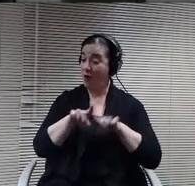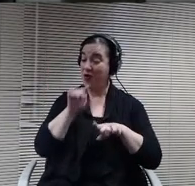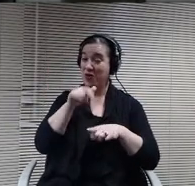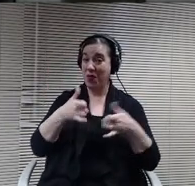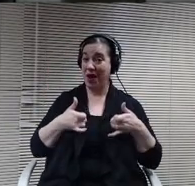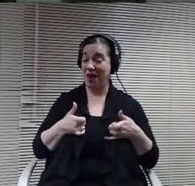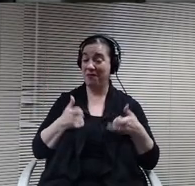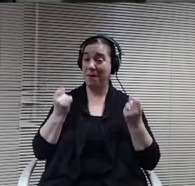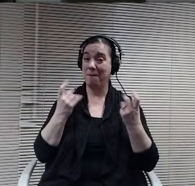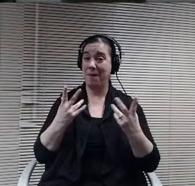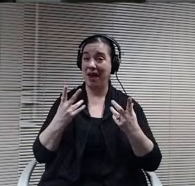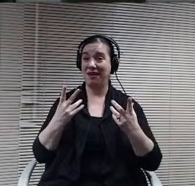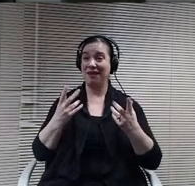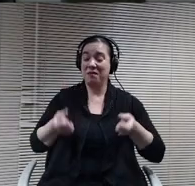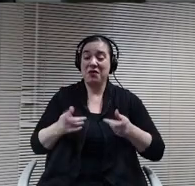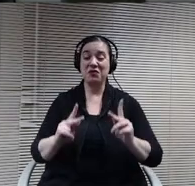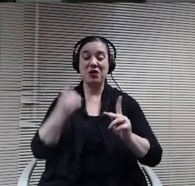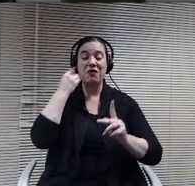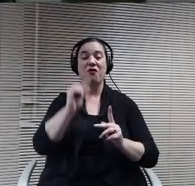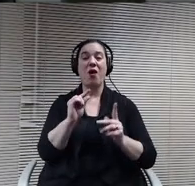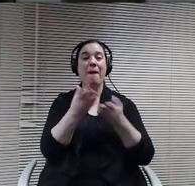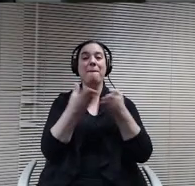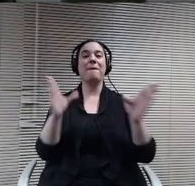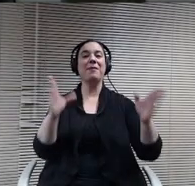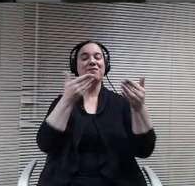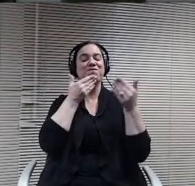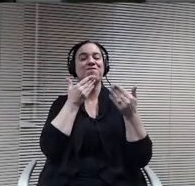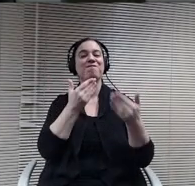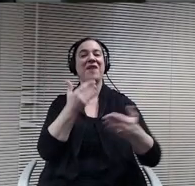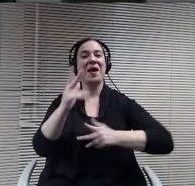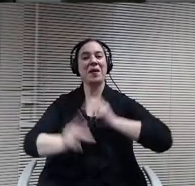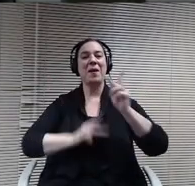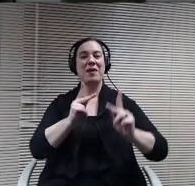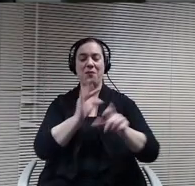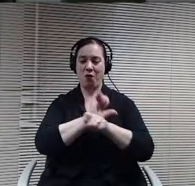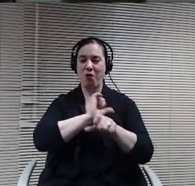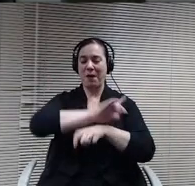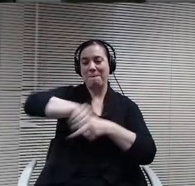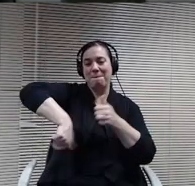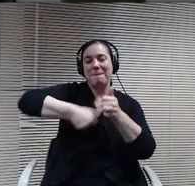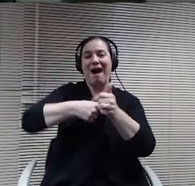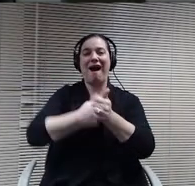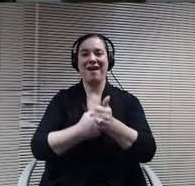some people that really work behind the scenes that are building. So I wanted to just really point out some in